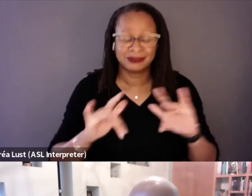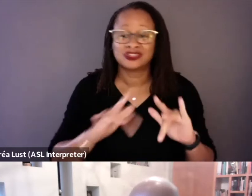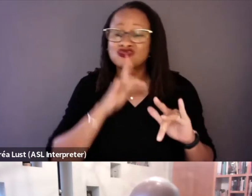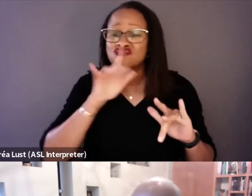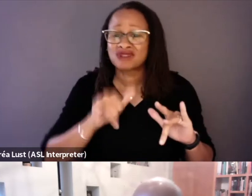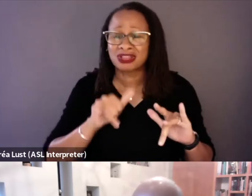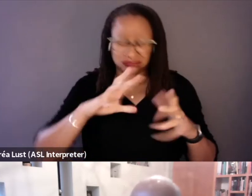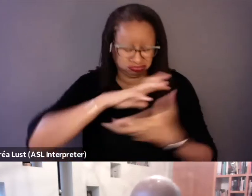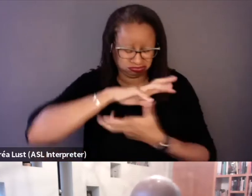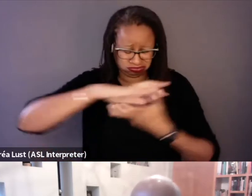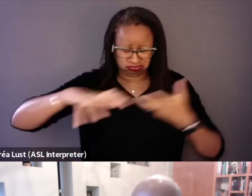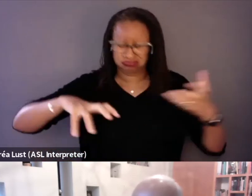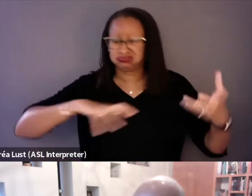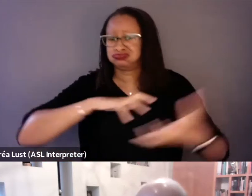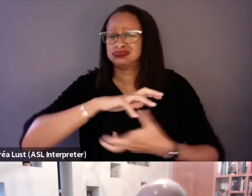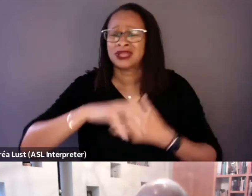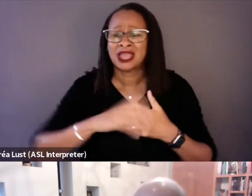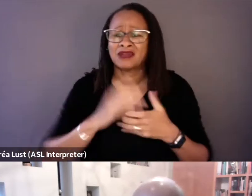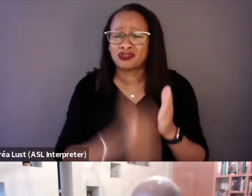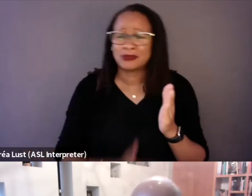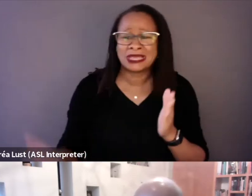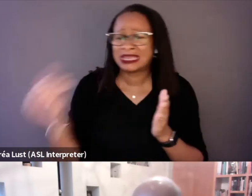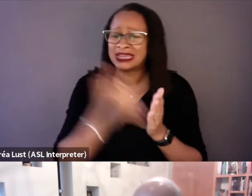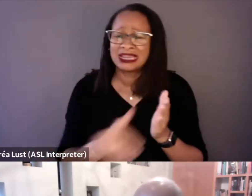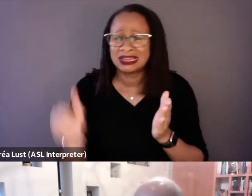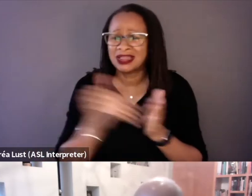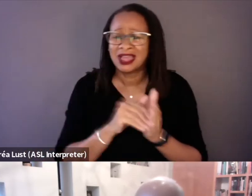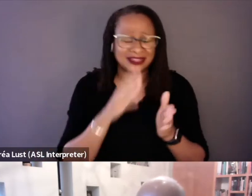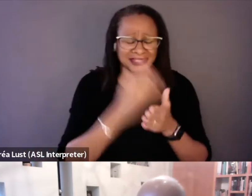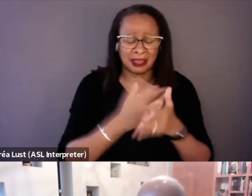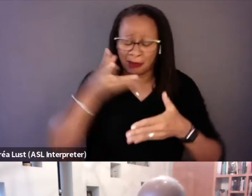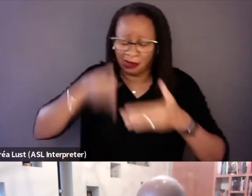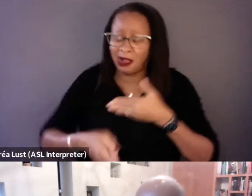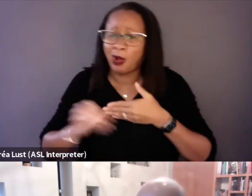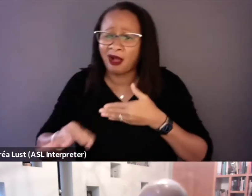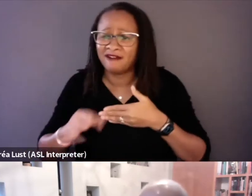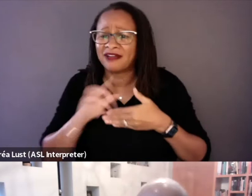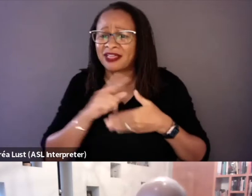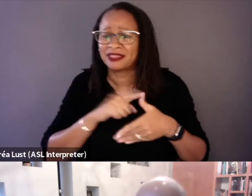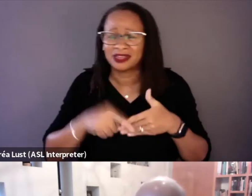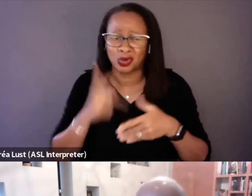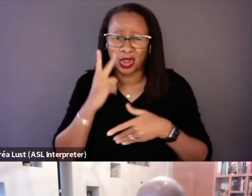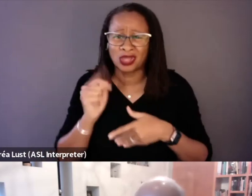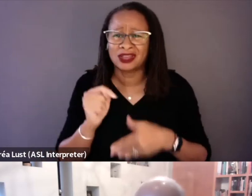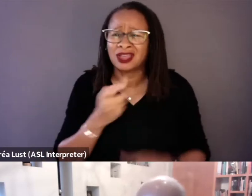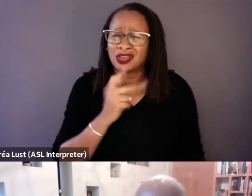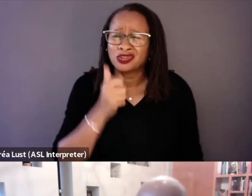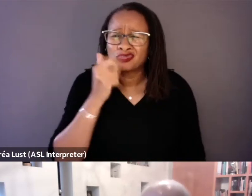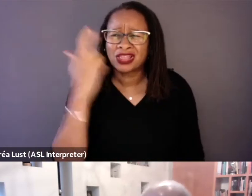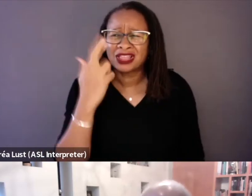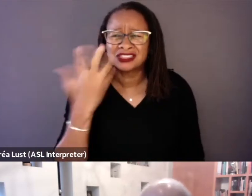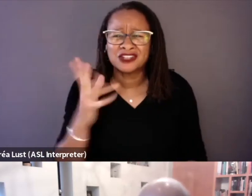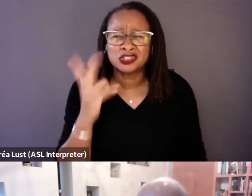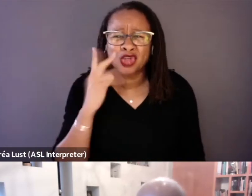so stuff would be repeated, and then stuff would cut off, and then you'd be looking at it and you'd realize, well, wait, I saw that already.